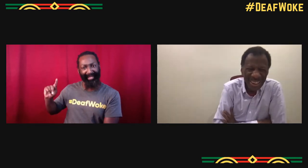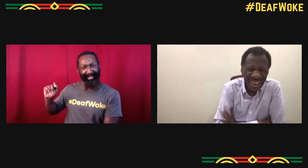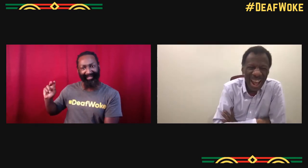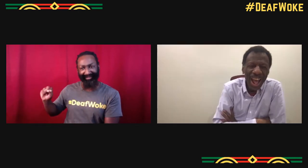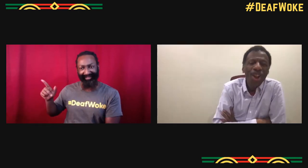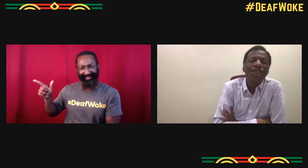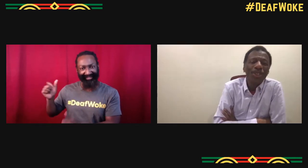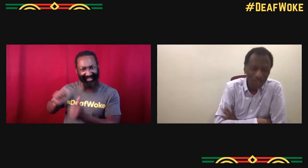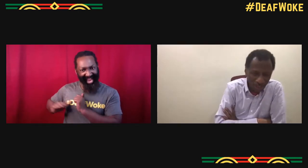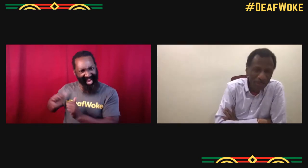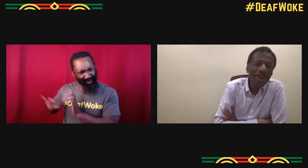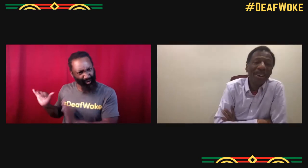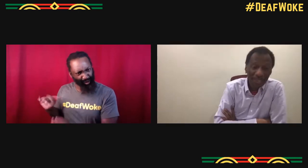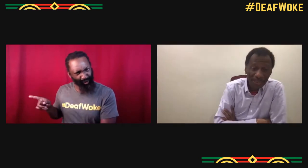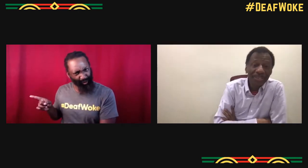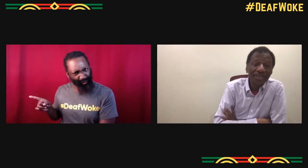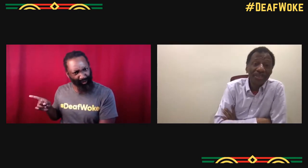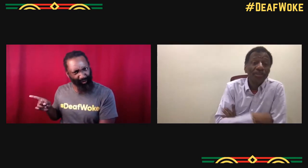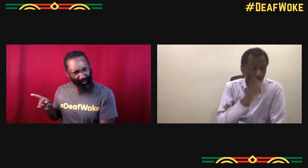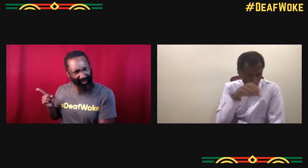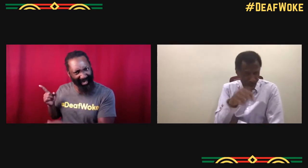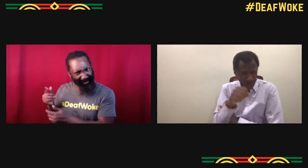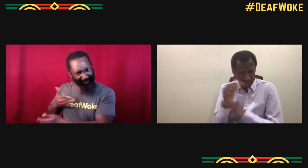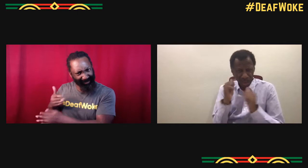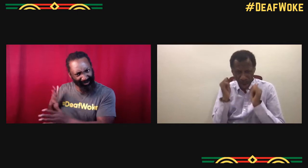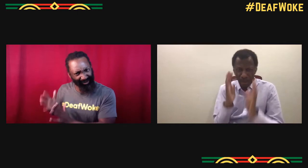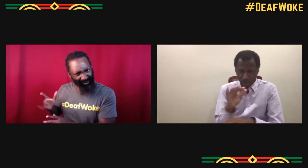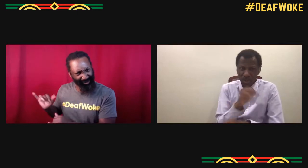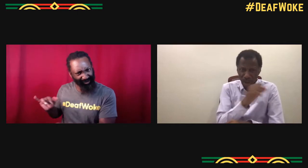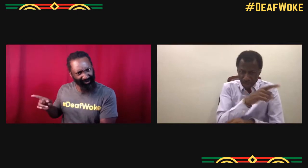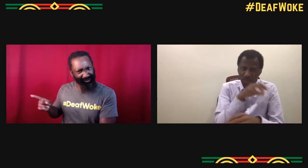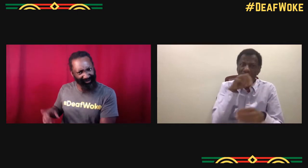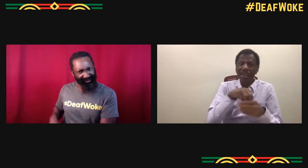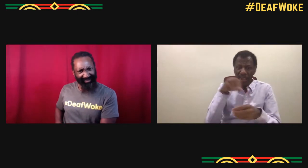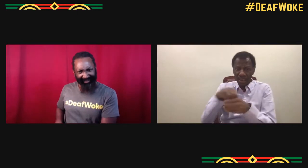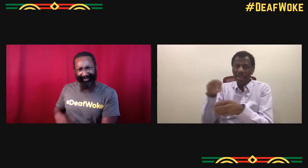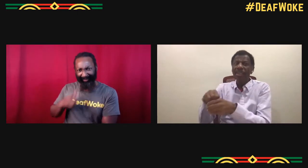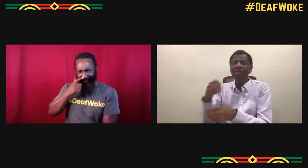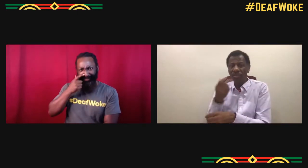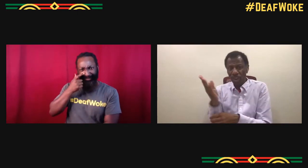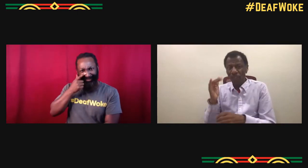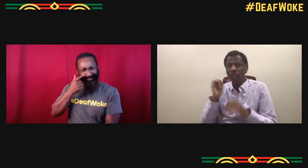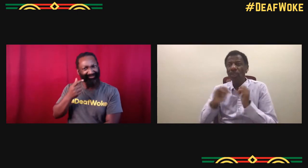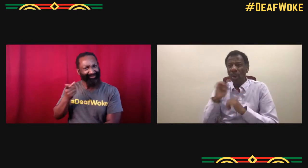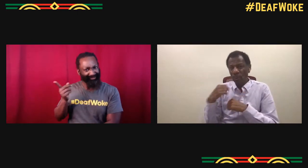and Bob Helton was there as well cause he's an actor as well, musicians. Oh yeah, oh yeah!